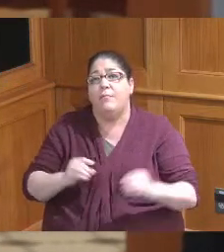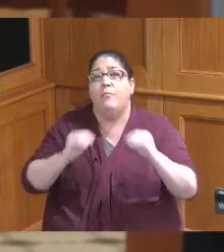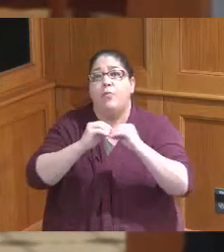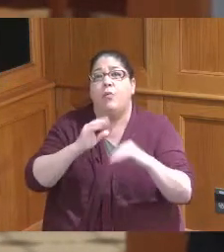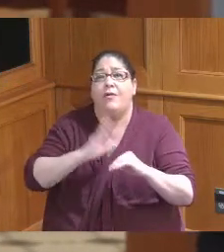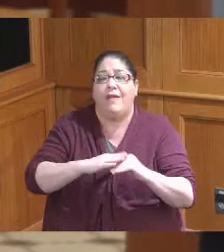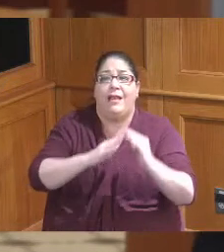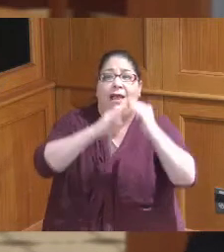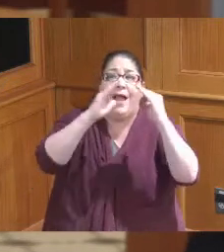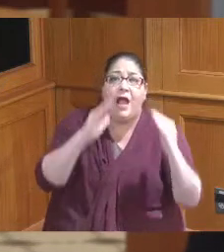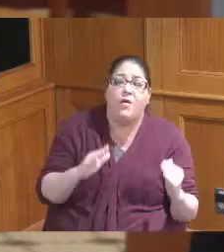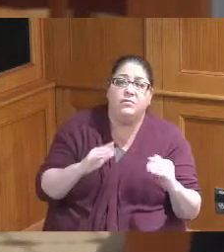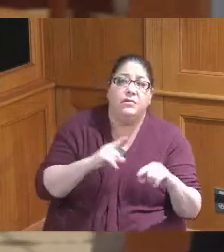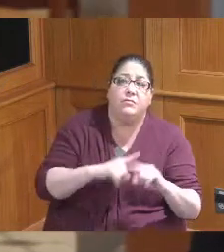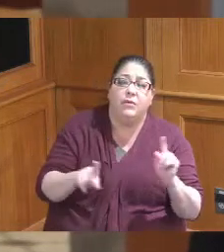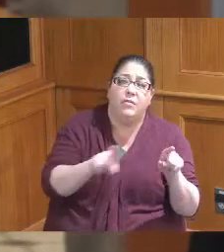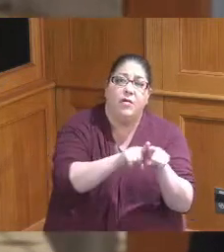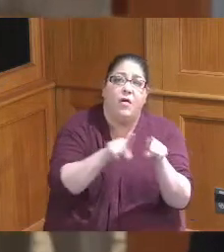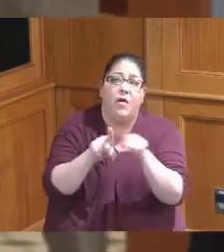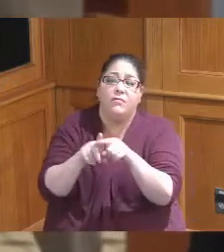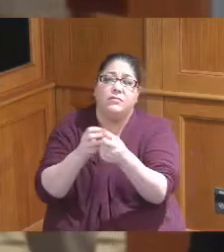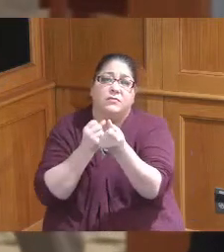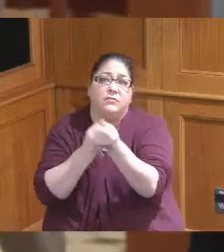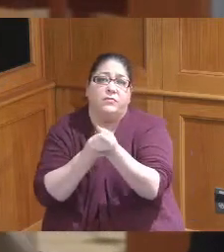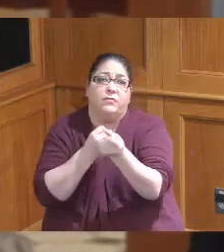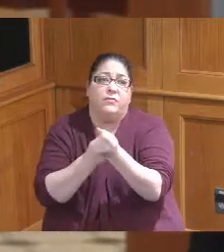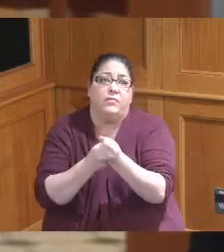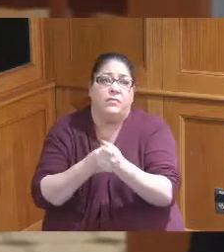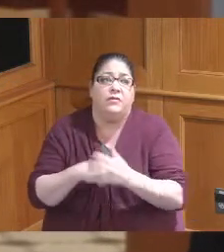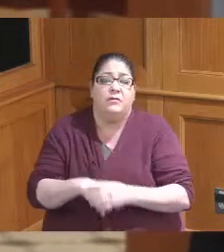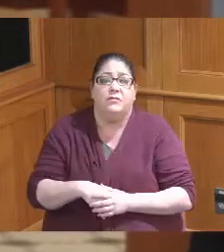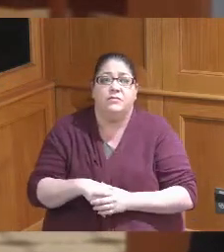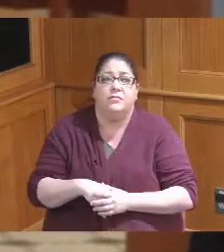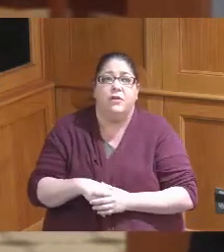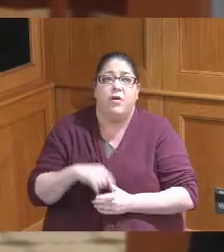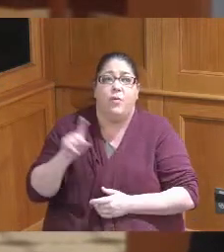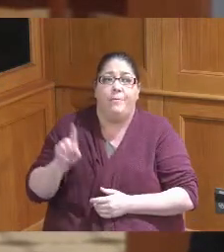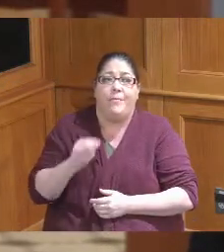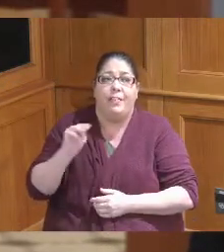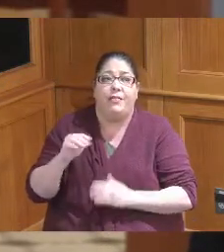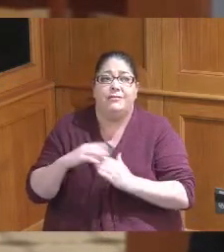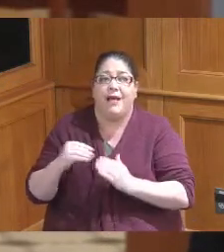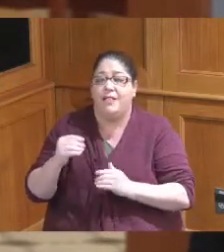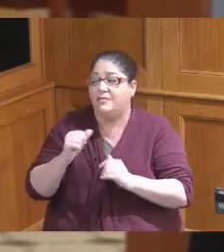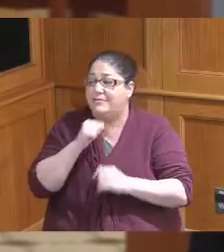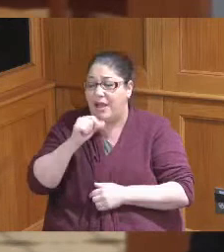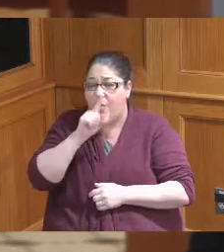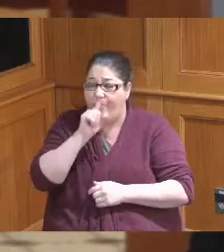here and so that we've created that million dollar carve out without you know saying that's got to